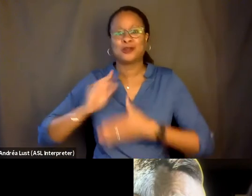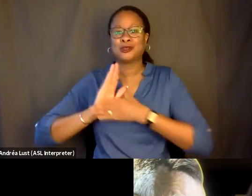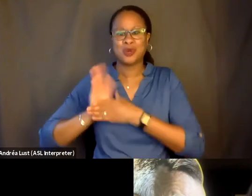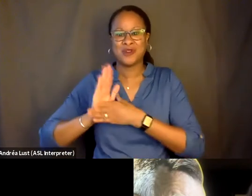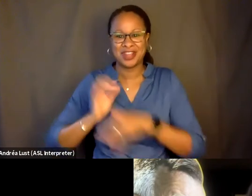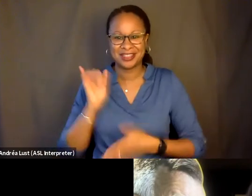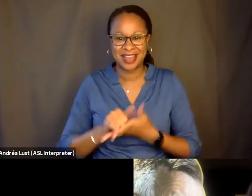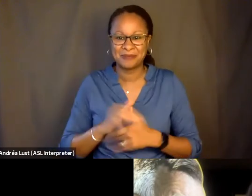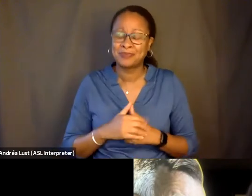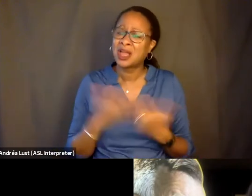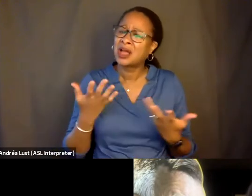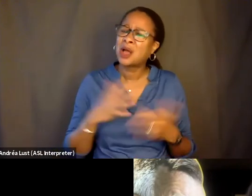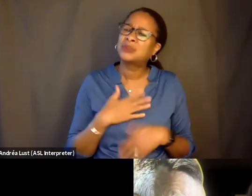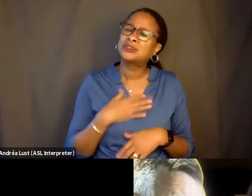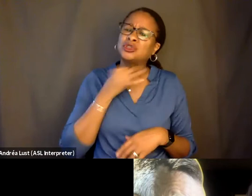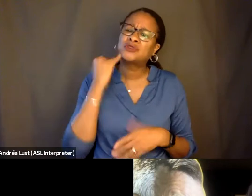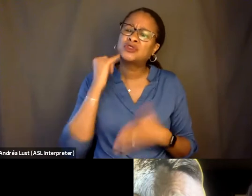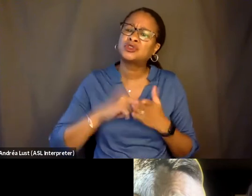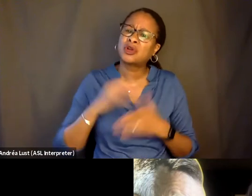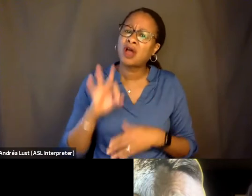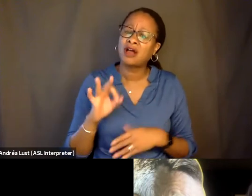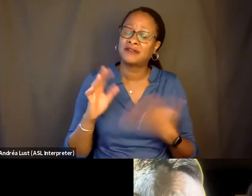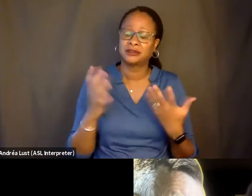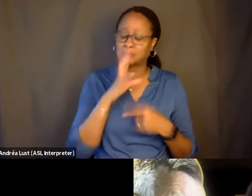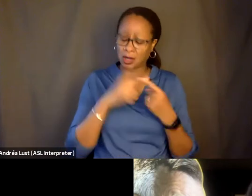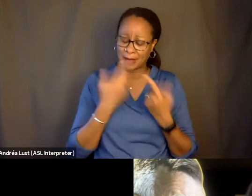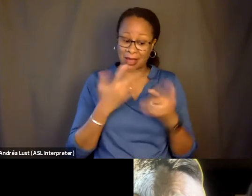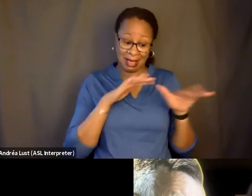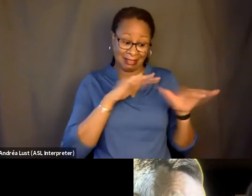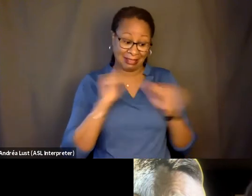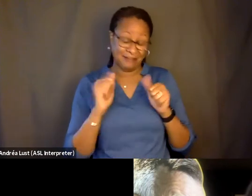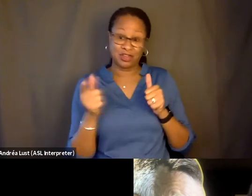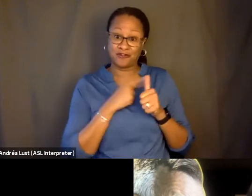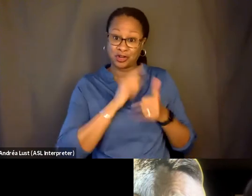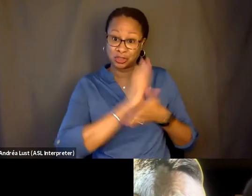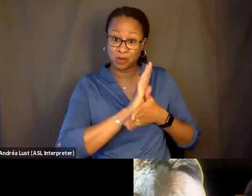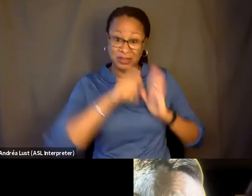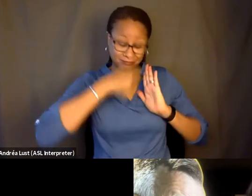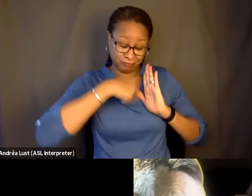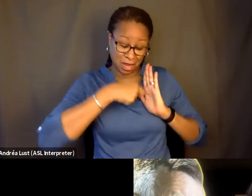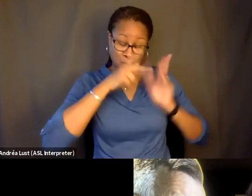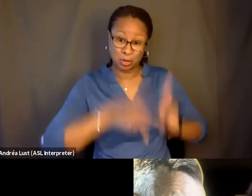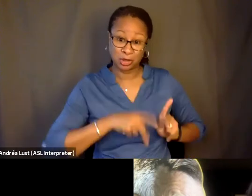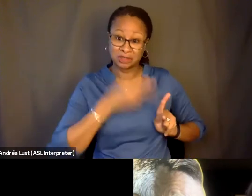by talking a bit about, you know, coming out of "Cameraperson" as-- making your first feature that way,